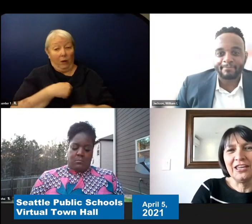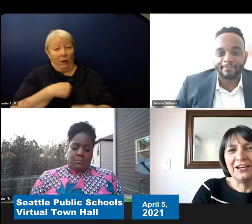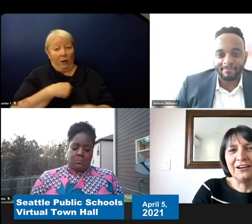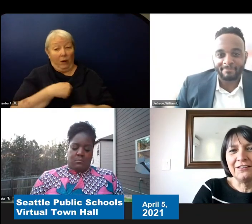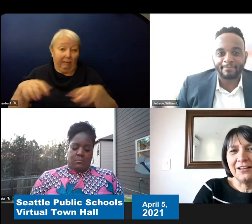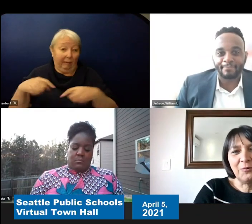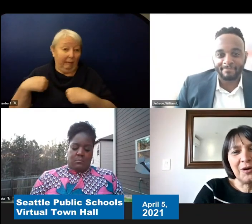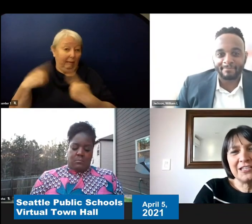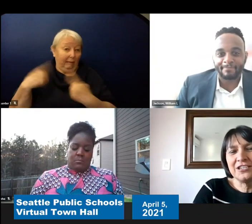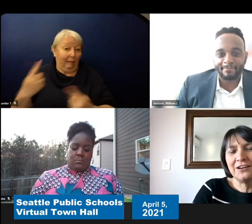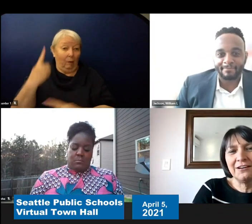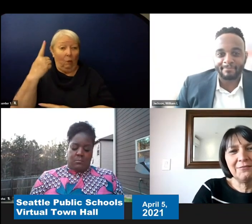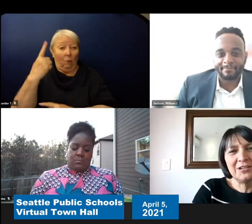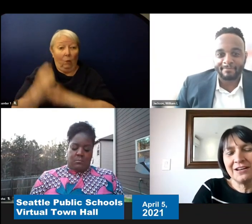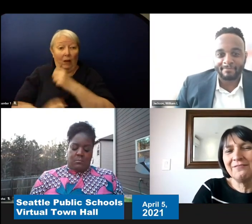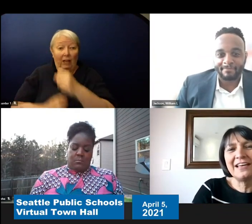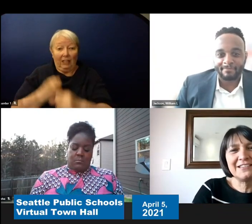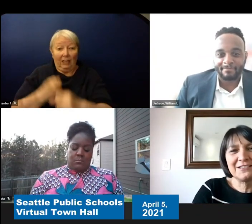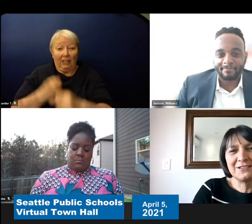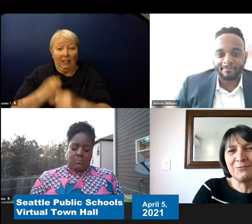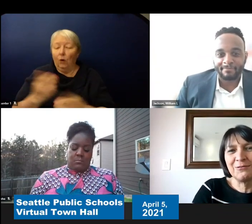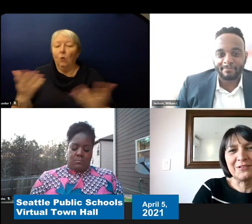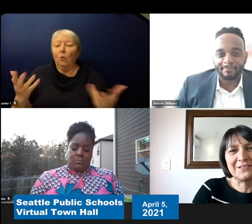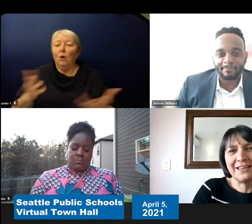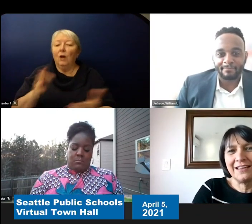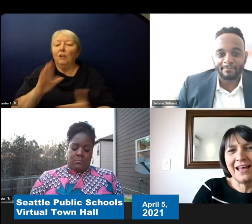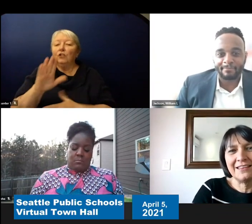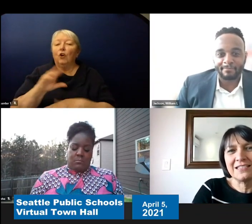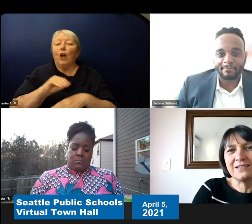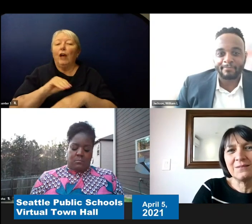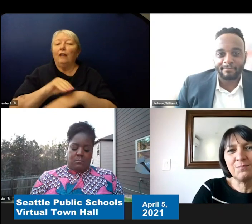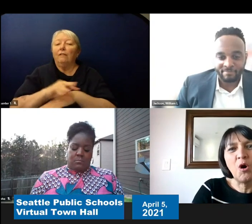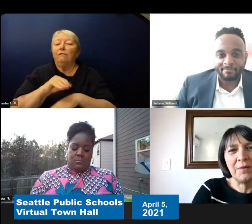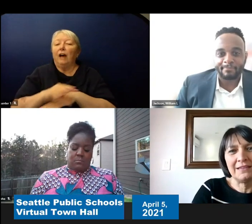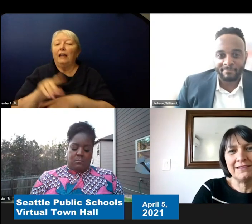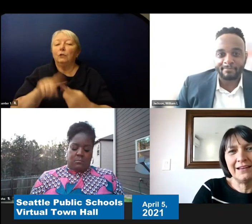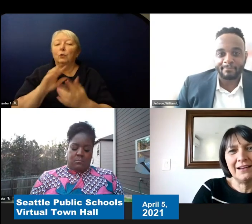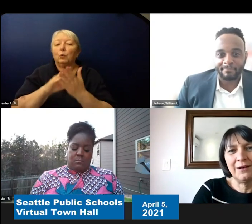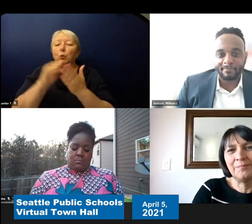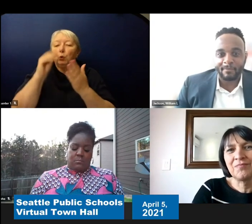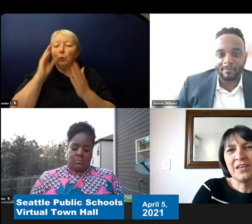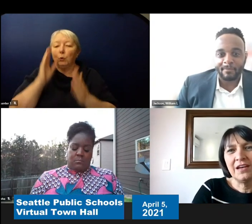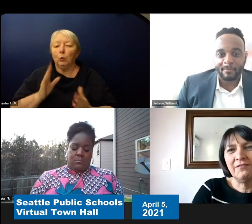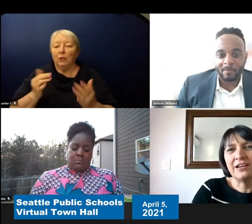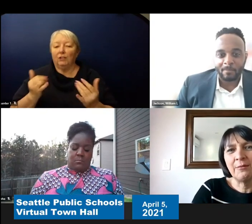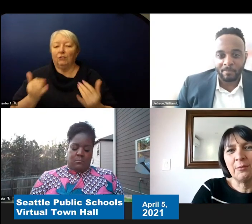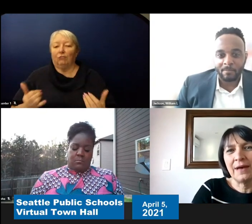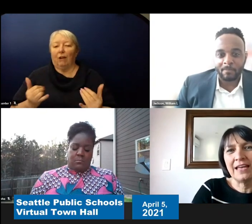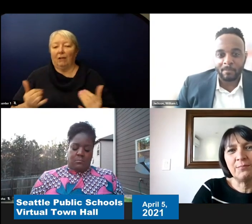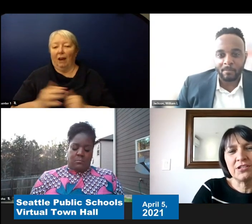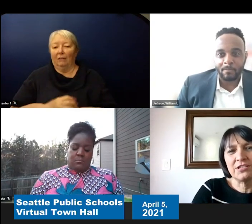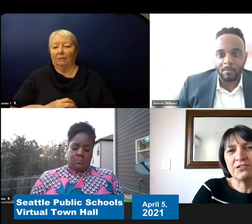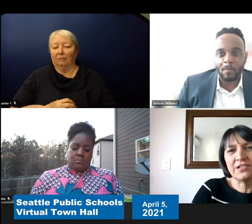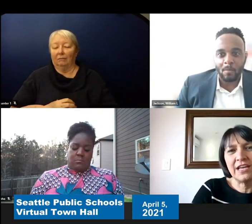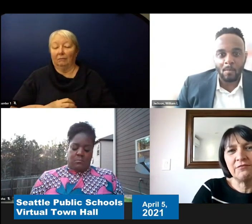like what's your what's your advice to students at this moment of either coming back in-person or staying remote.